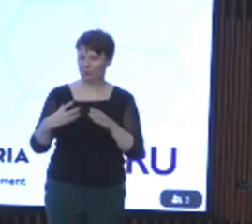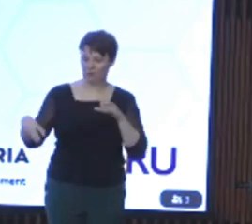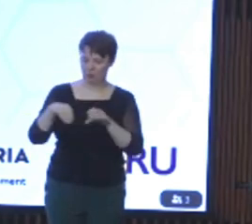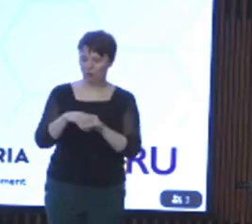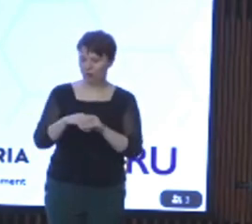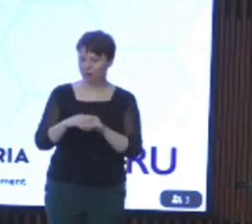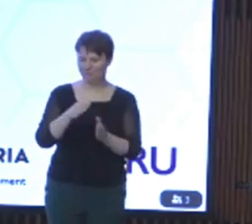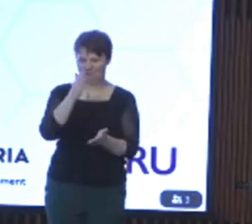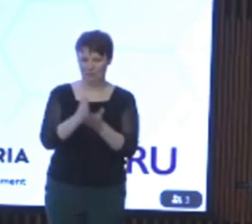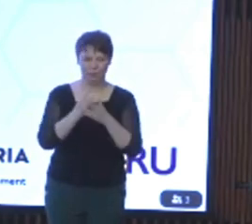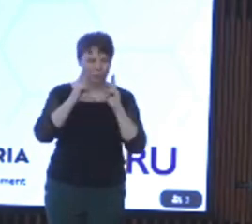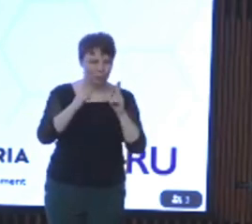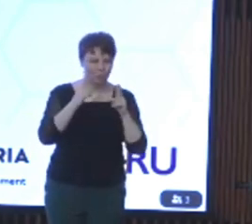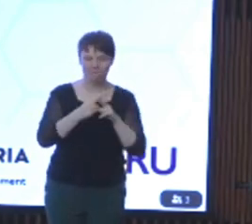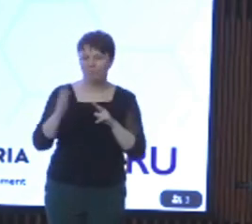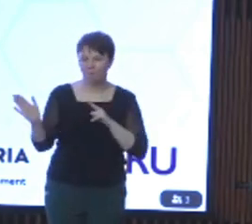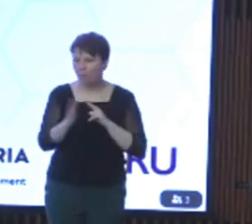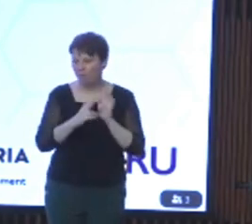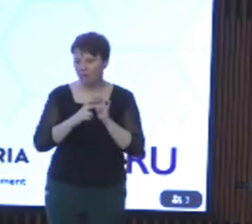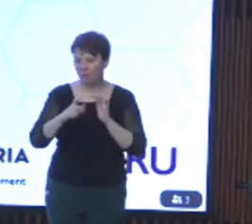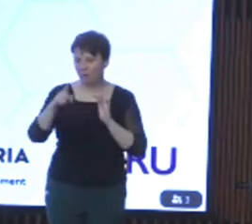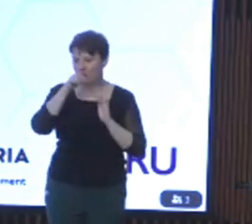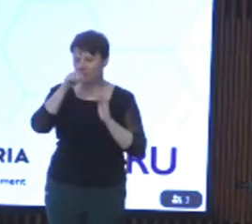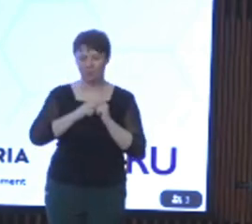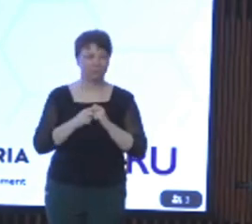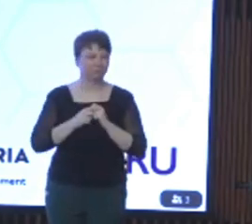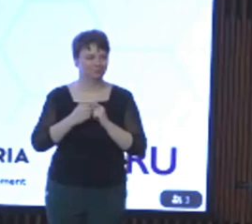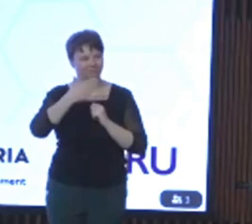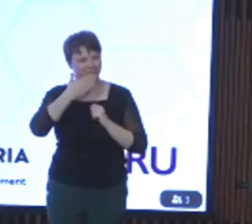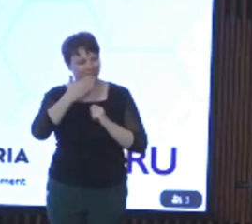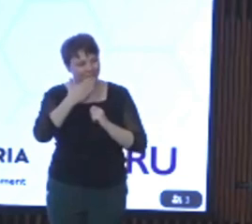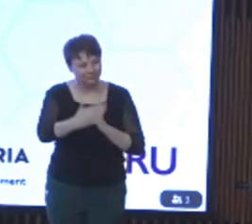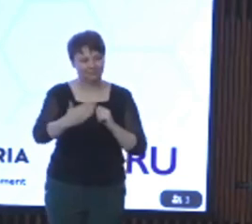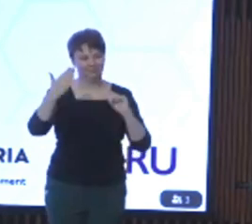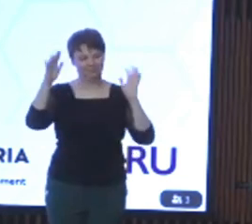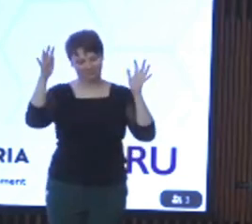as usual for all Victorians. Please join with me now in thanking Minister Blandthorn.